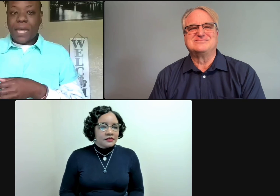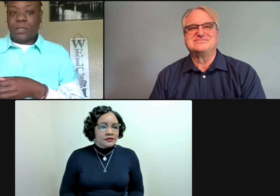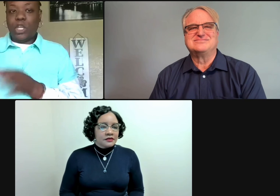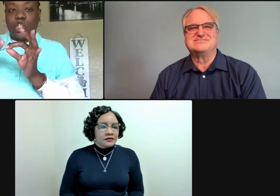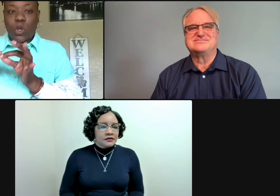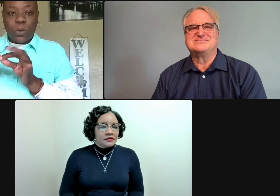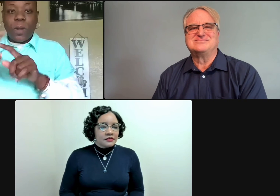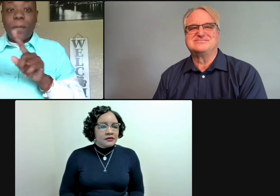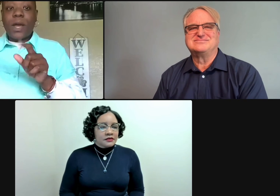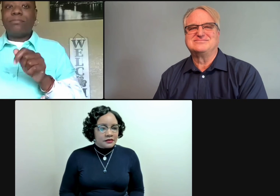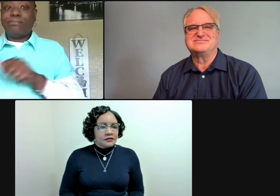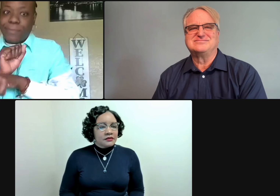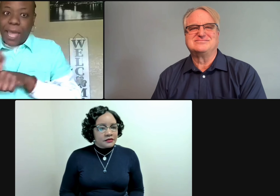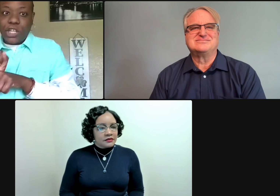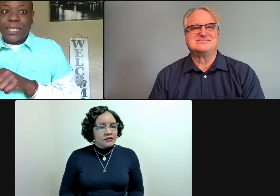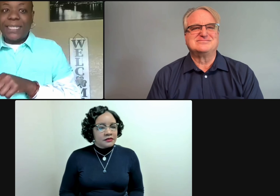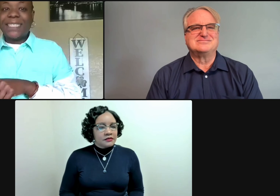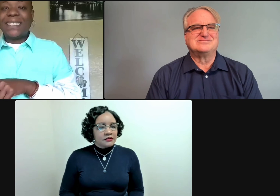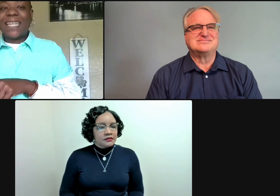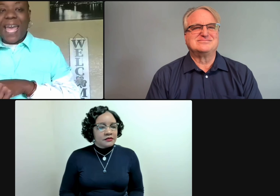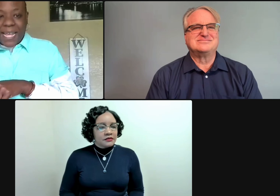interpreters are paid as interpreters